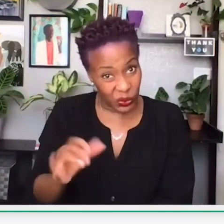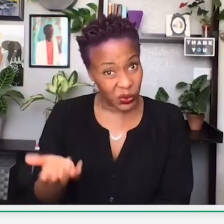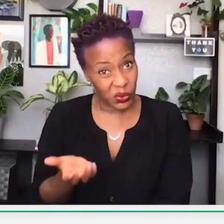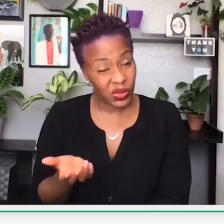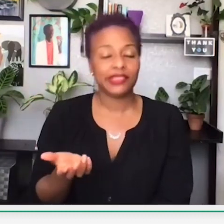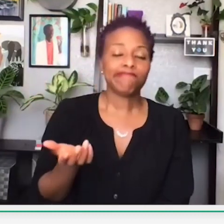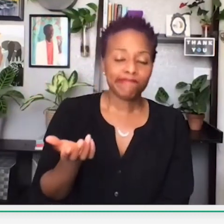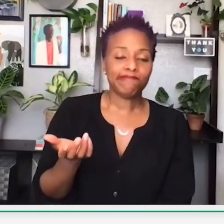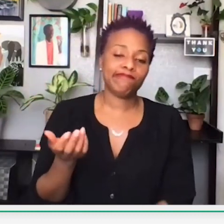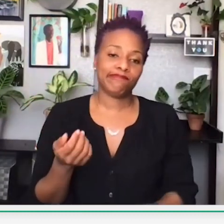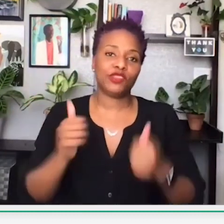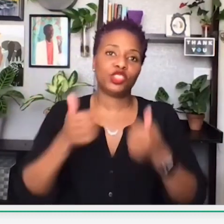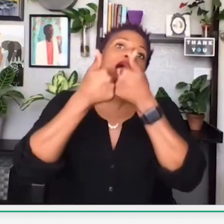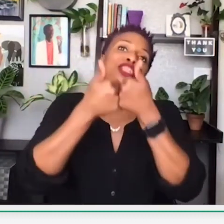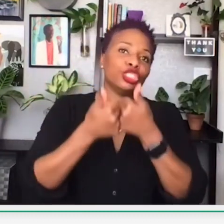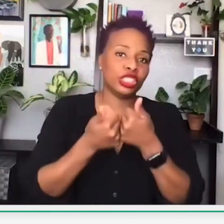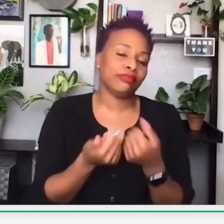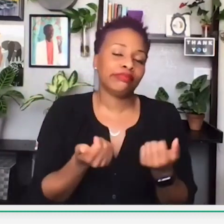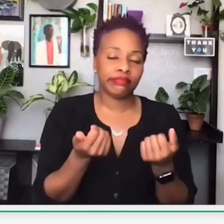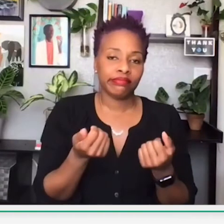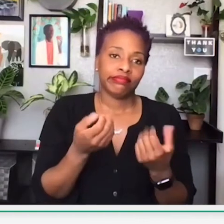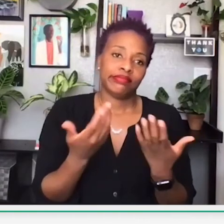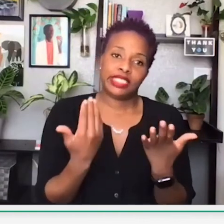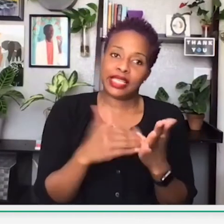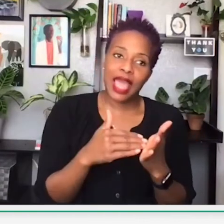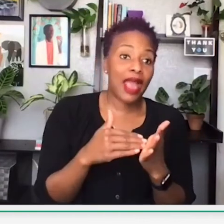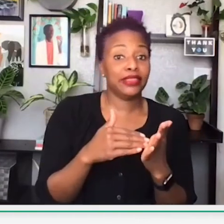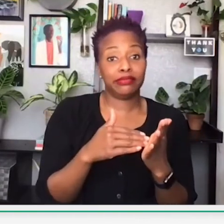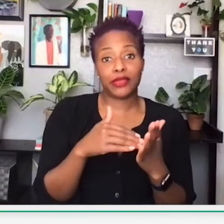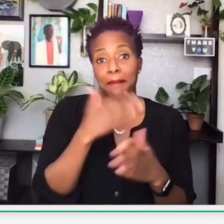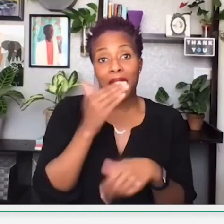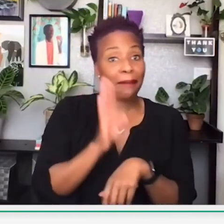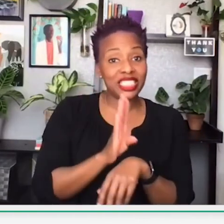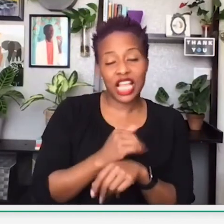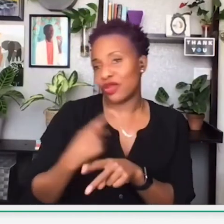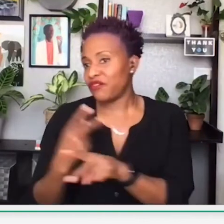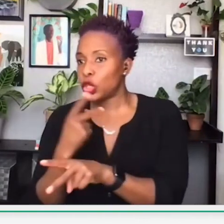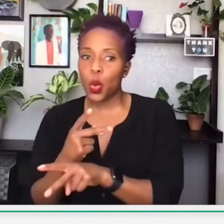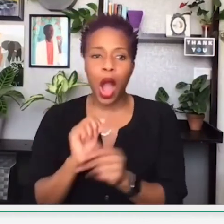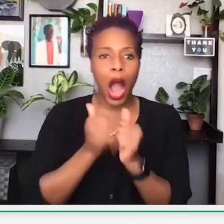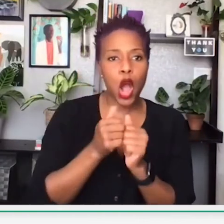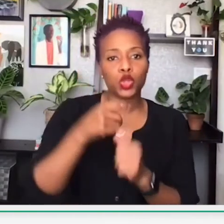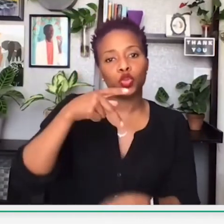PPP would definitely unfortunately reject that application. So, those were many challenges